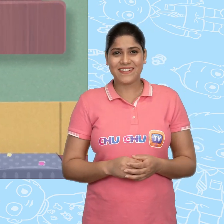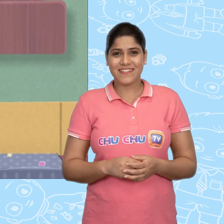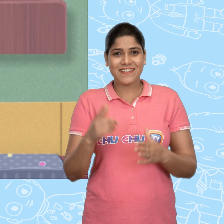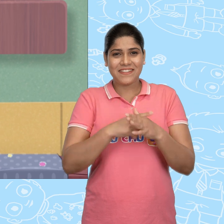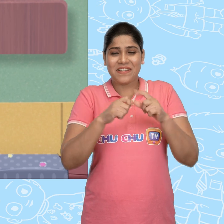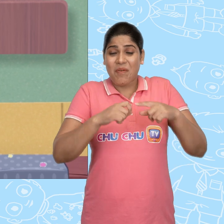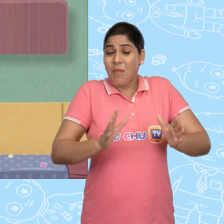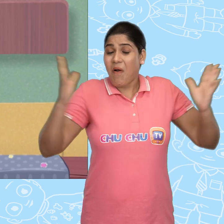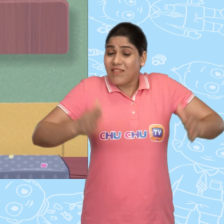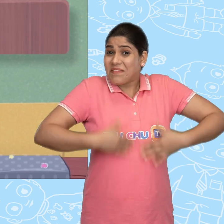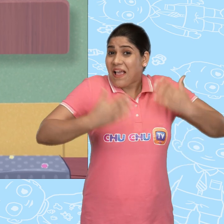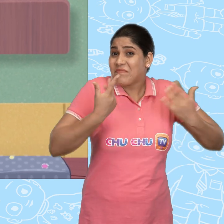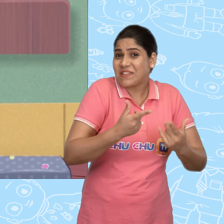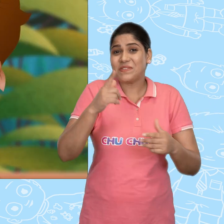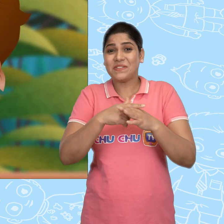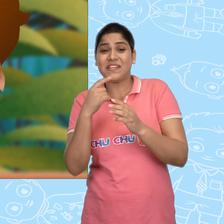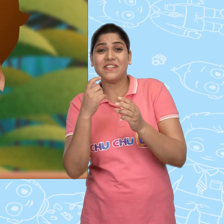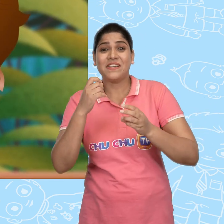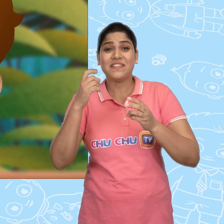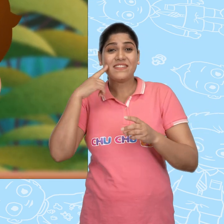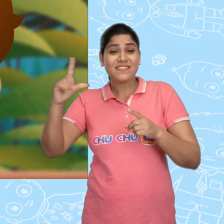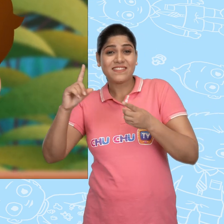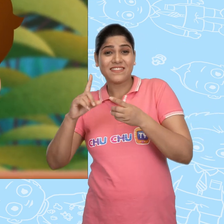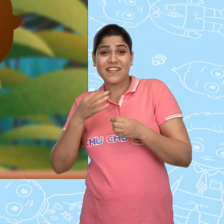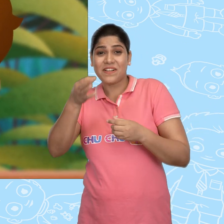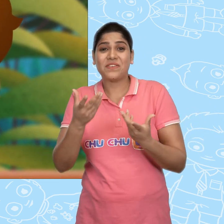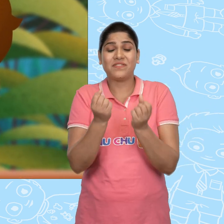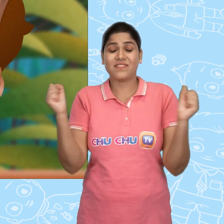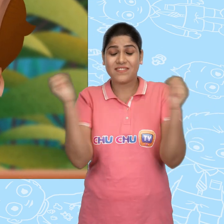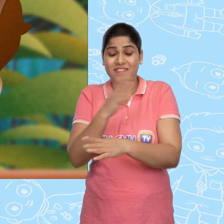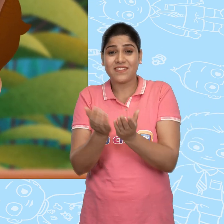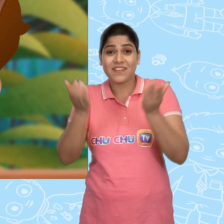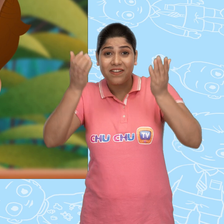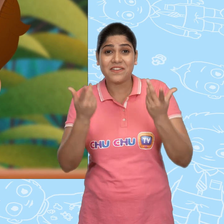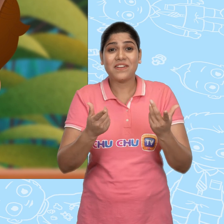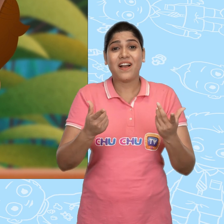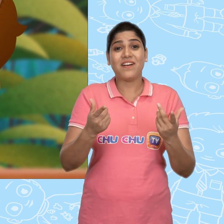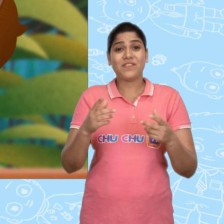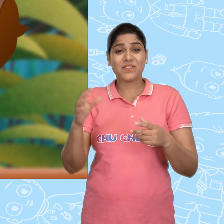Jack was very happy. He showed Jill the magical bowl and the gold coin.